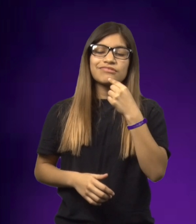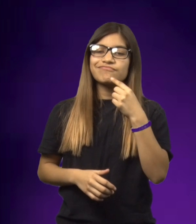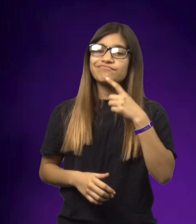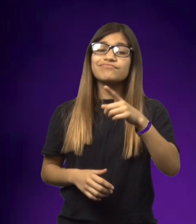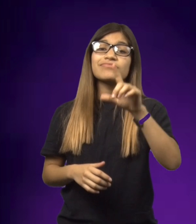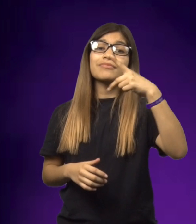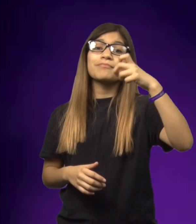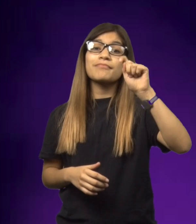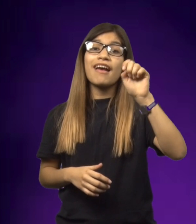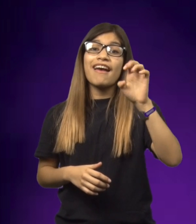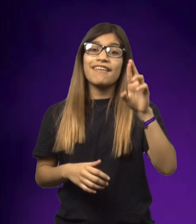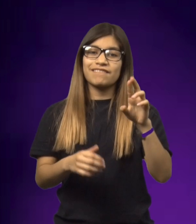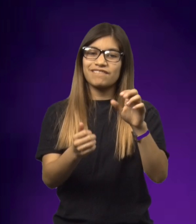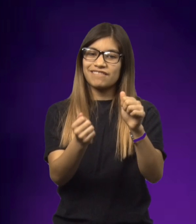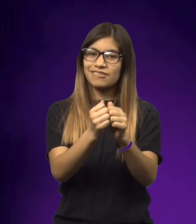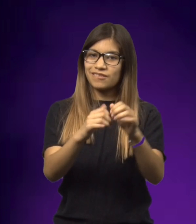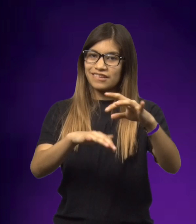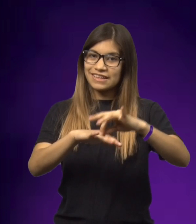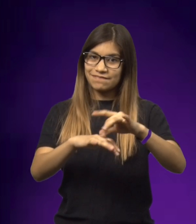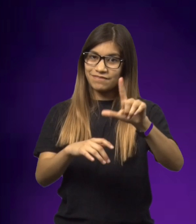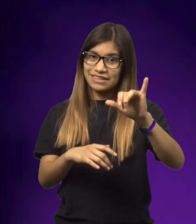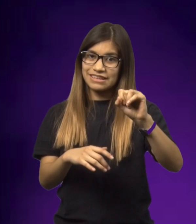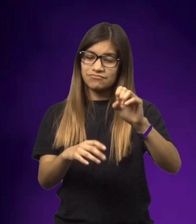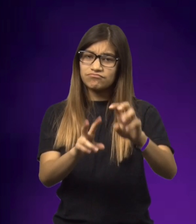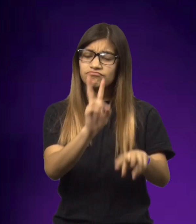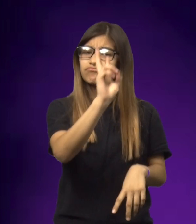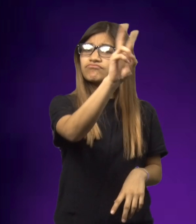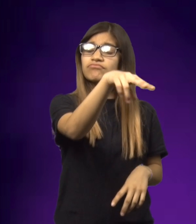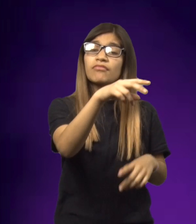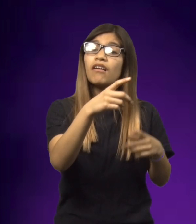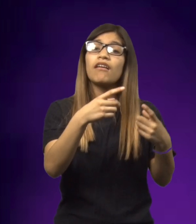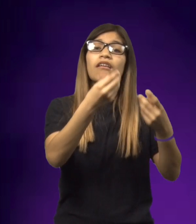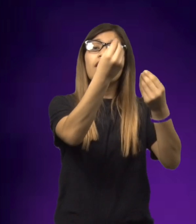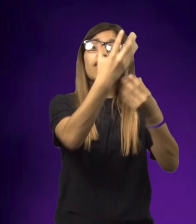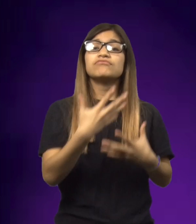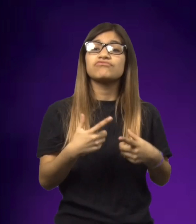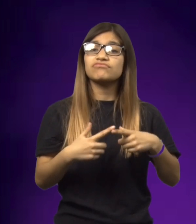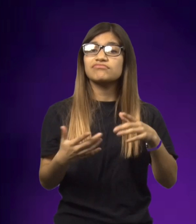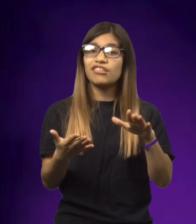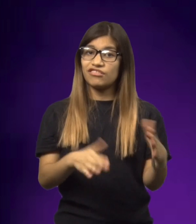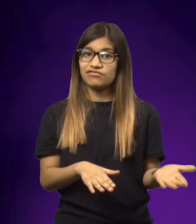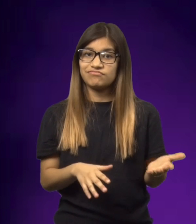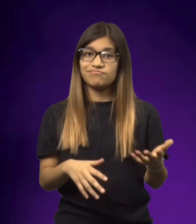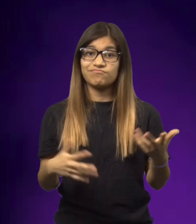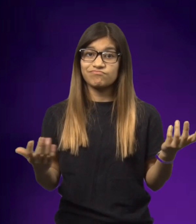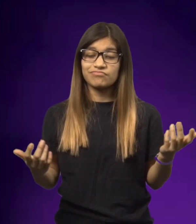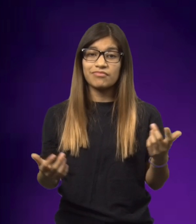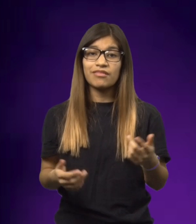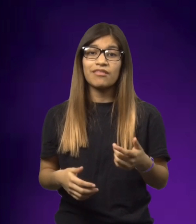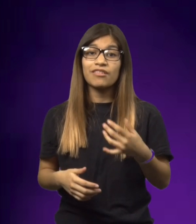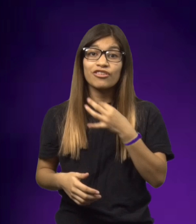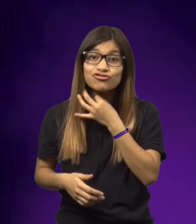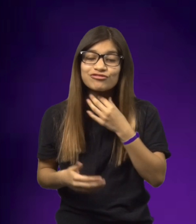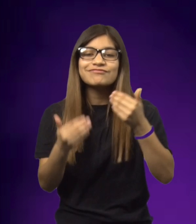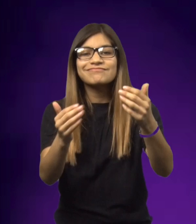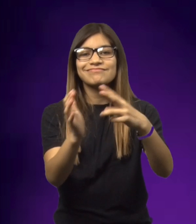Annemarie said that Lise and her fianc , Peter, had gone away. And then Peter let them know that Lise had died.